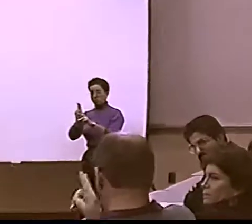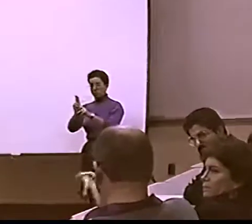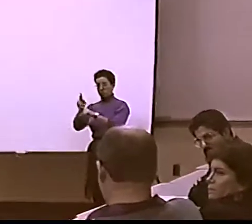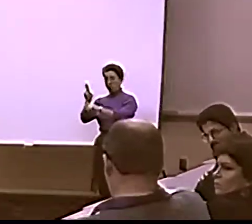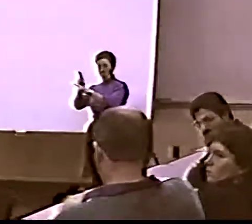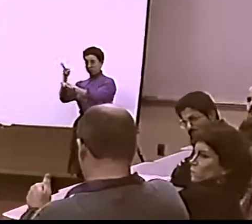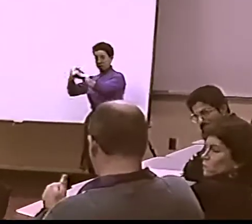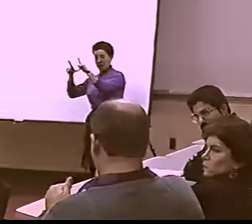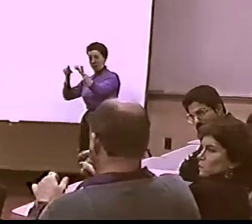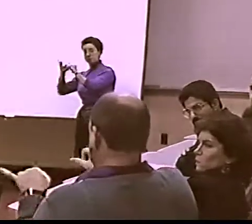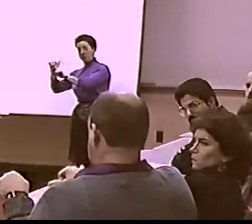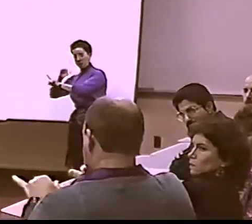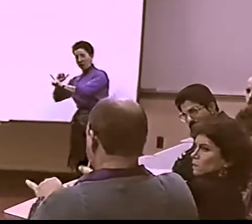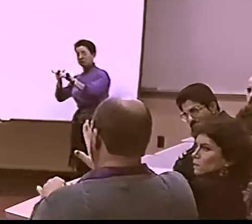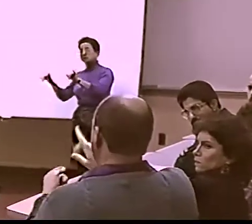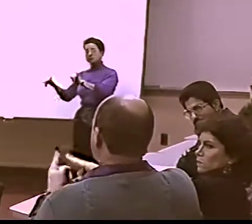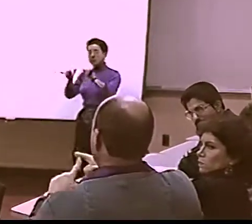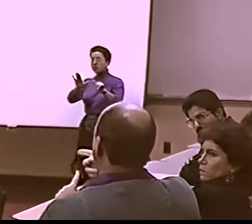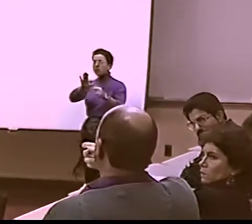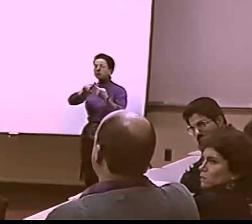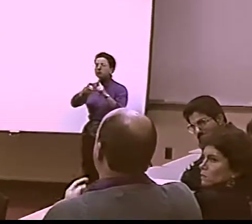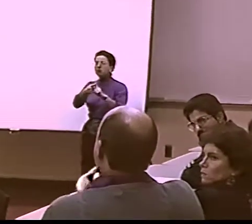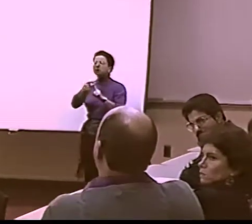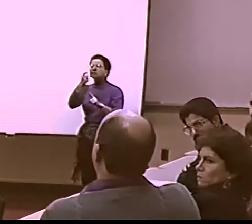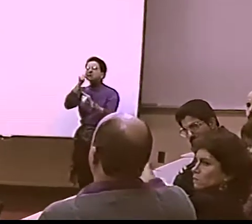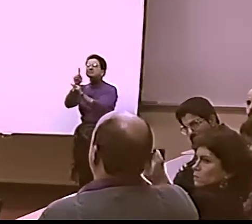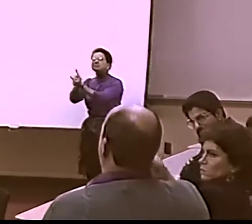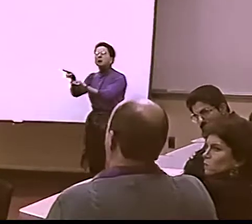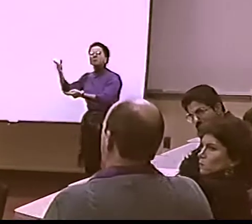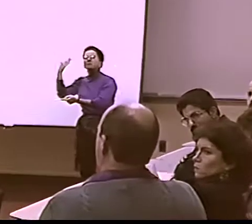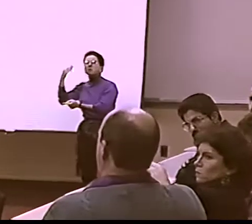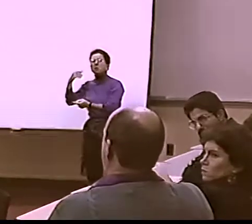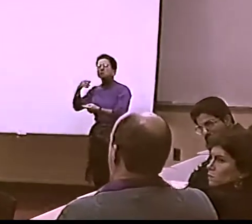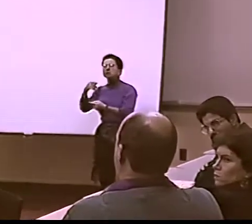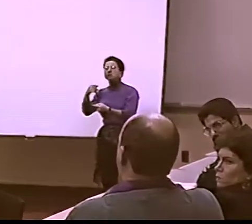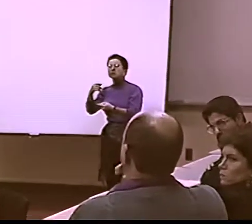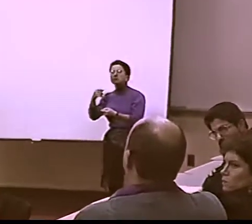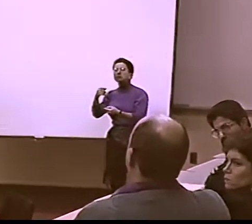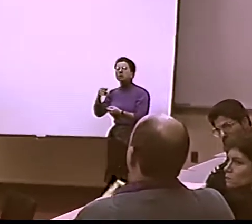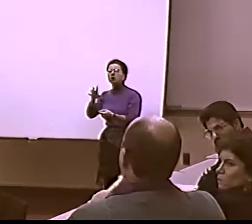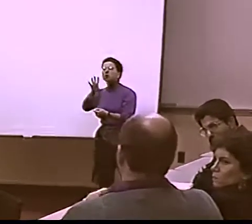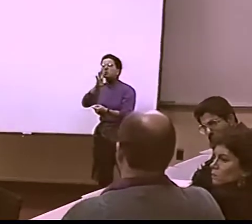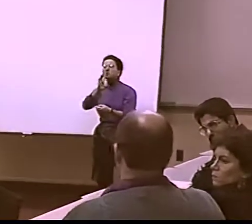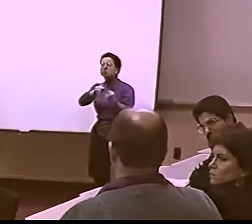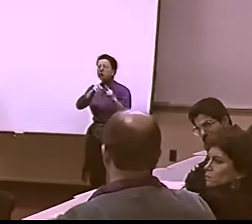OF THE PLAY IS SIGN LANGUAGE.